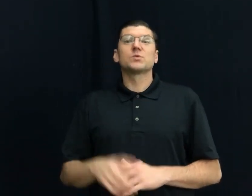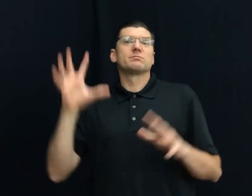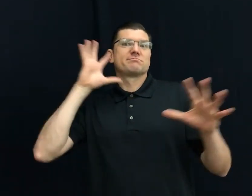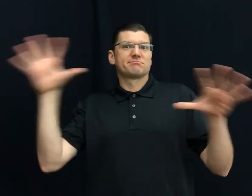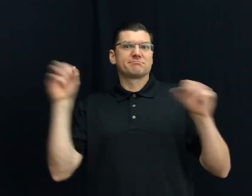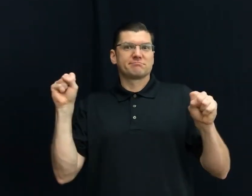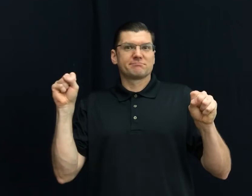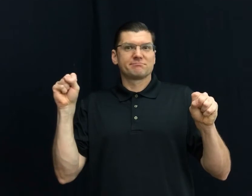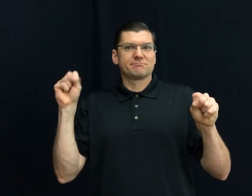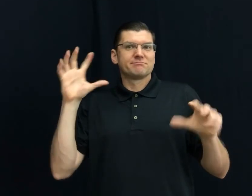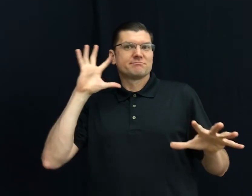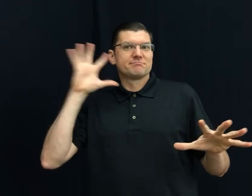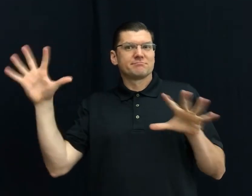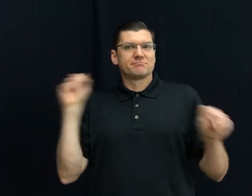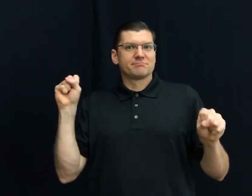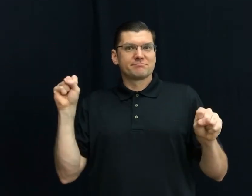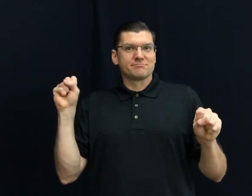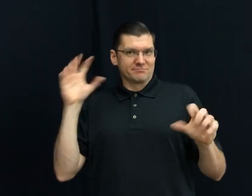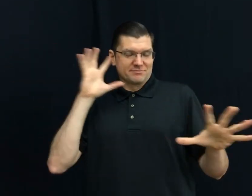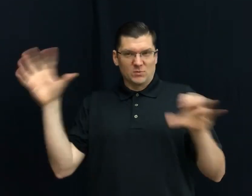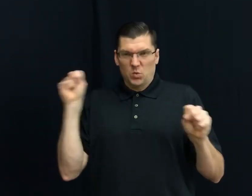24) LOUD (can use for being talk loud or noise loud)